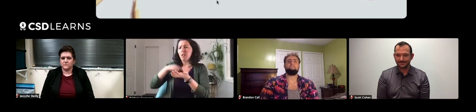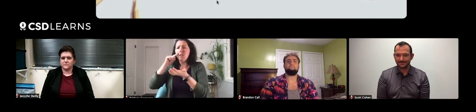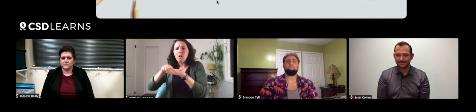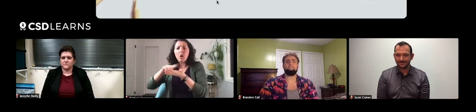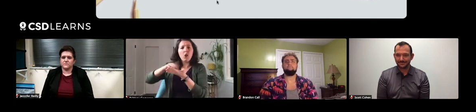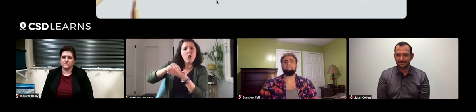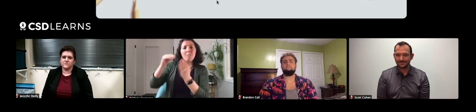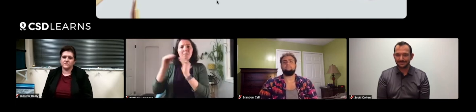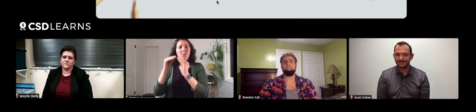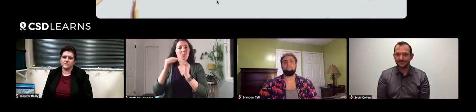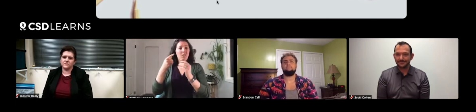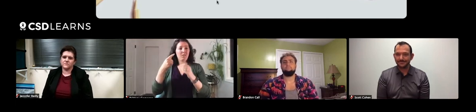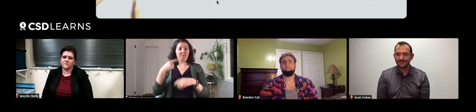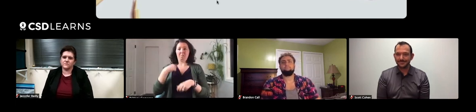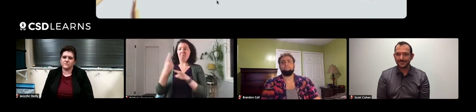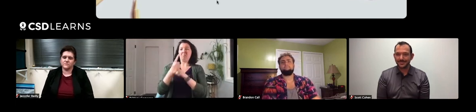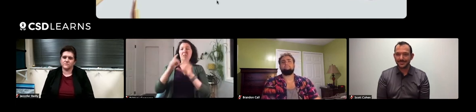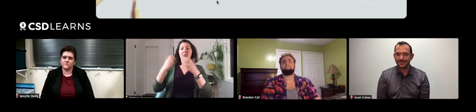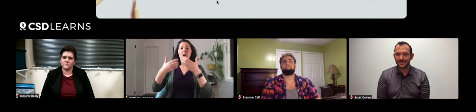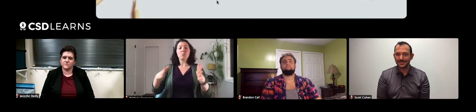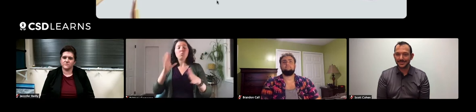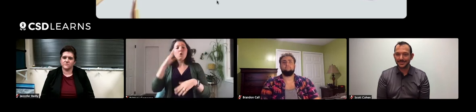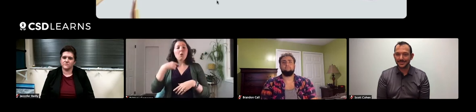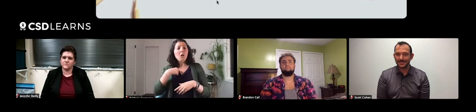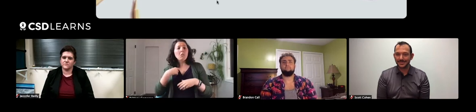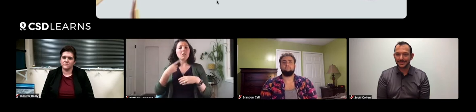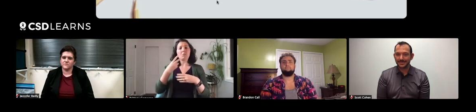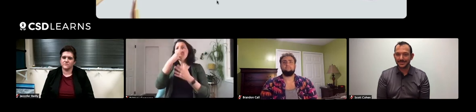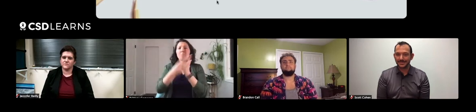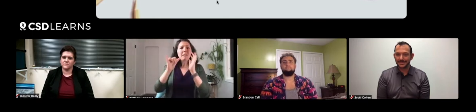And through that, I really learned a lot more than I probably would've learned in a classroom setting.